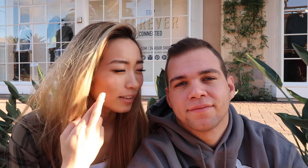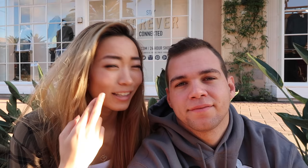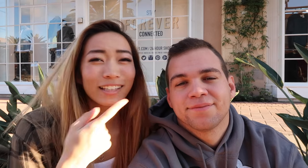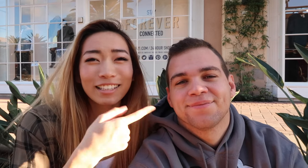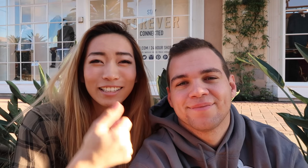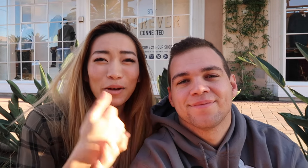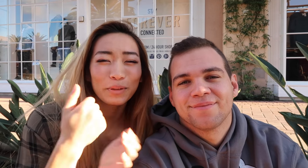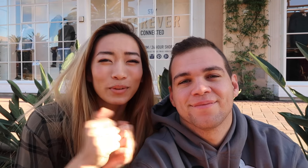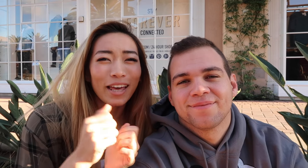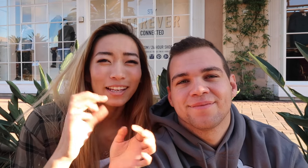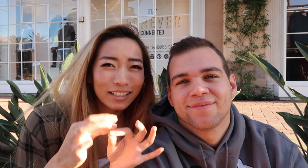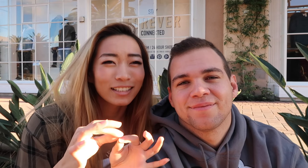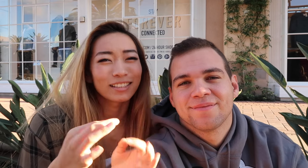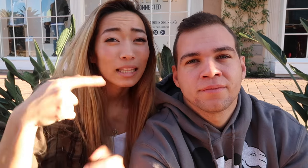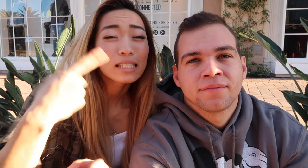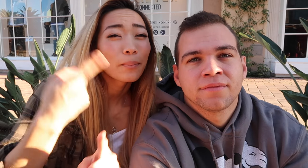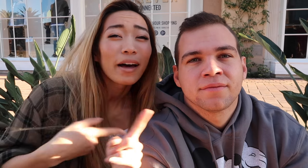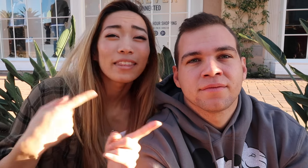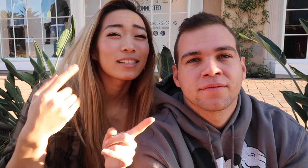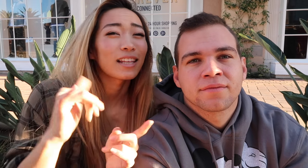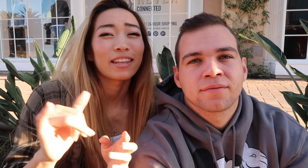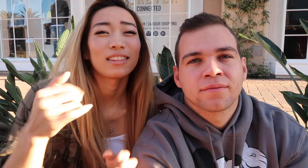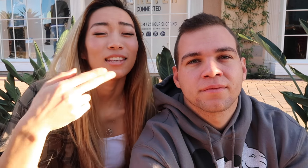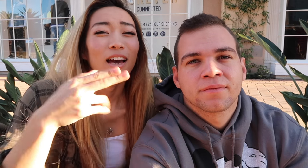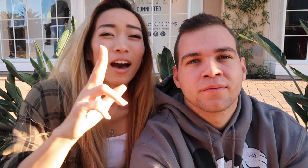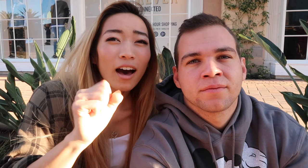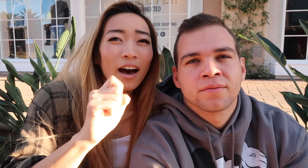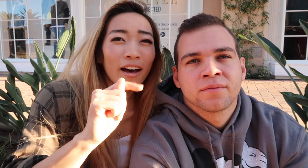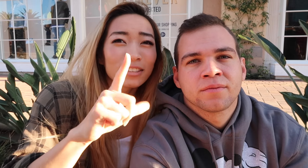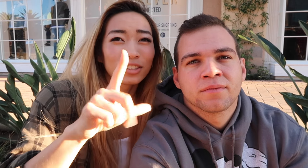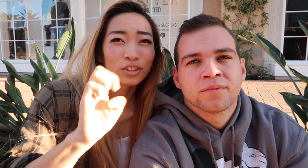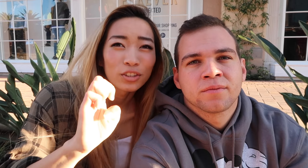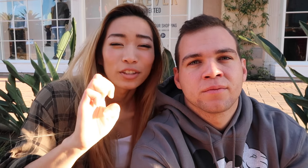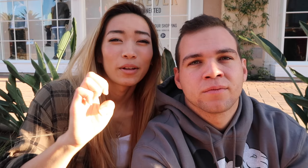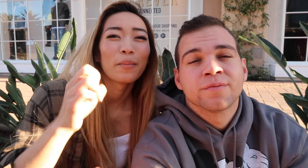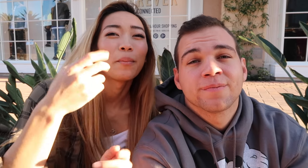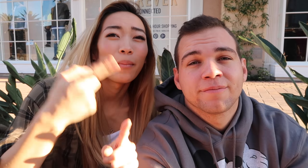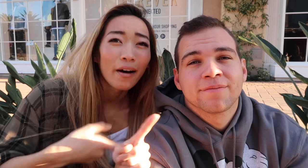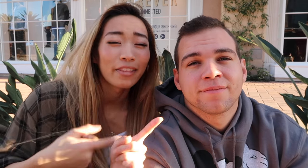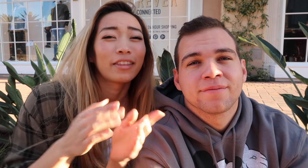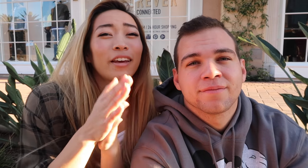and then he can help me with editing this month is like the hustle month